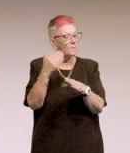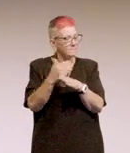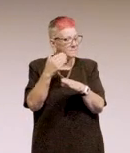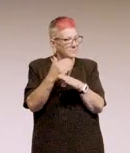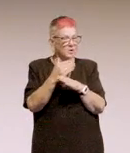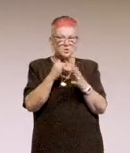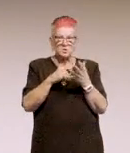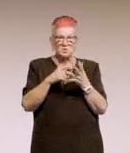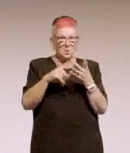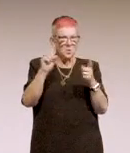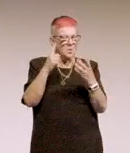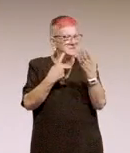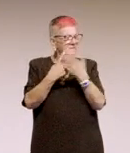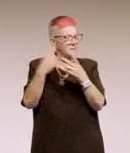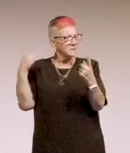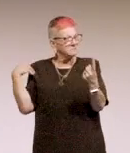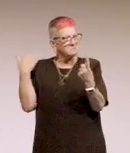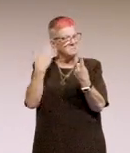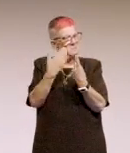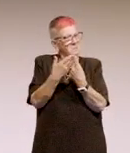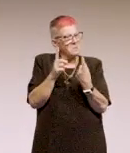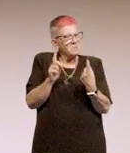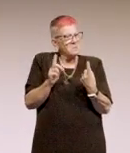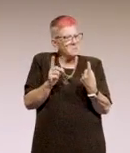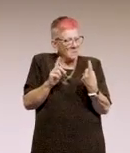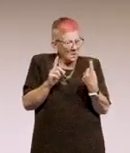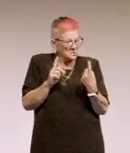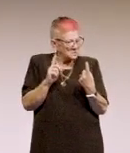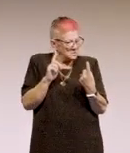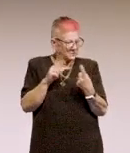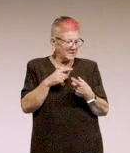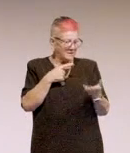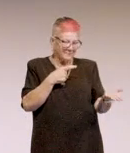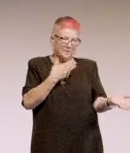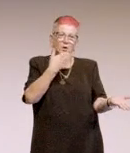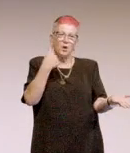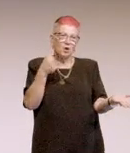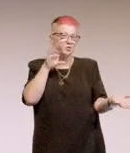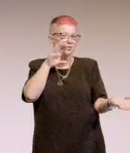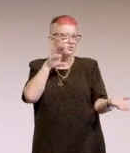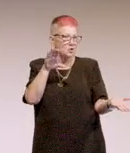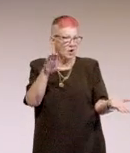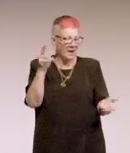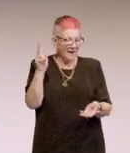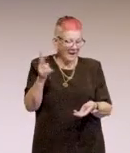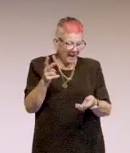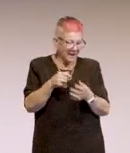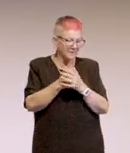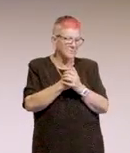So, what have we done so far? We've got our Vespa and our cute little dog again. So we've got management buy-in.